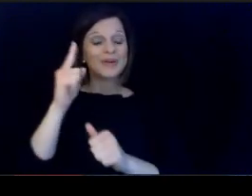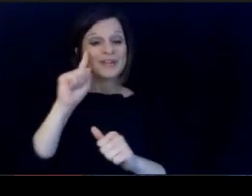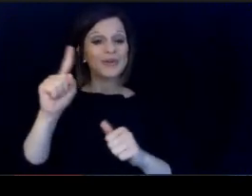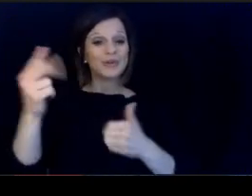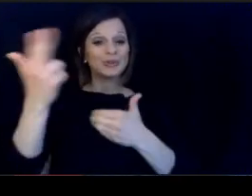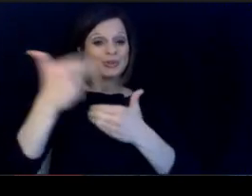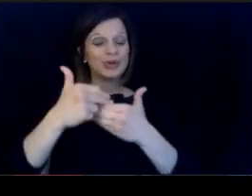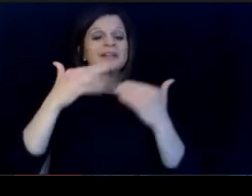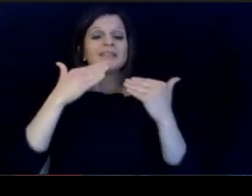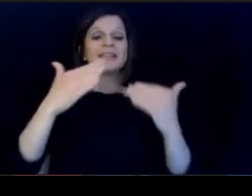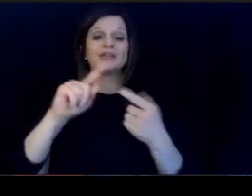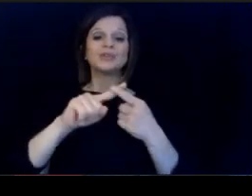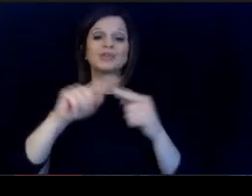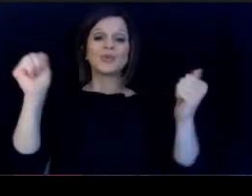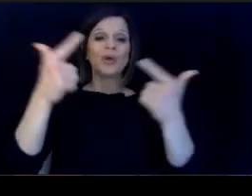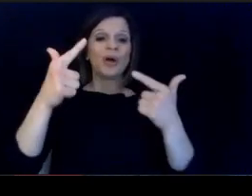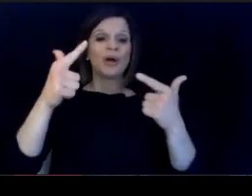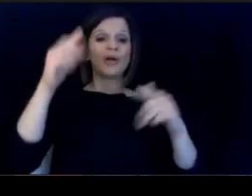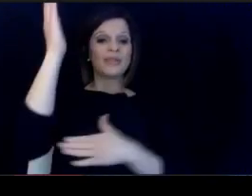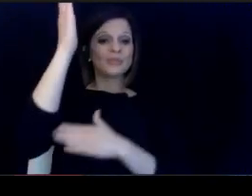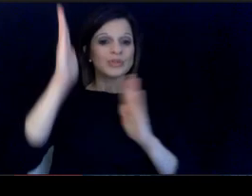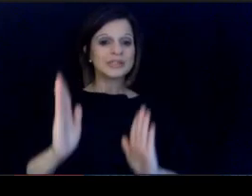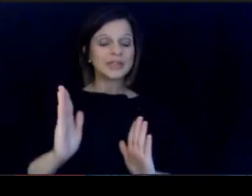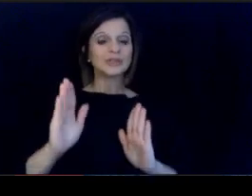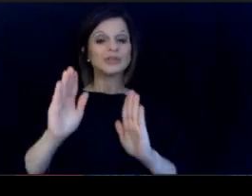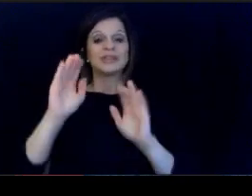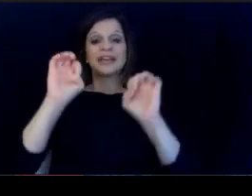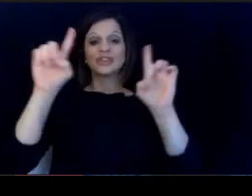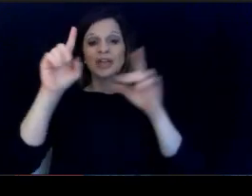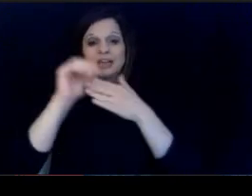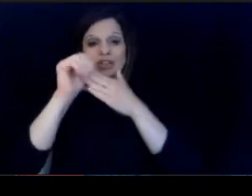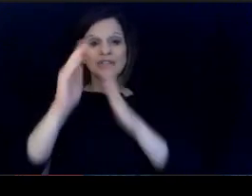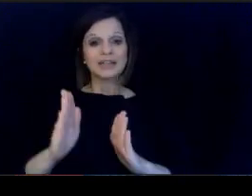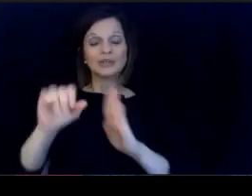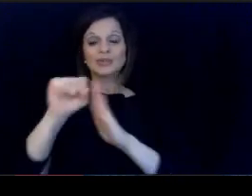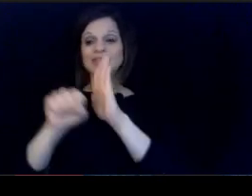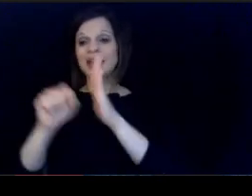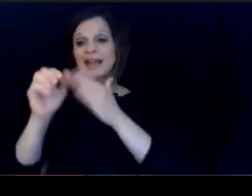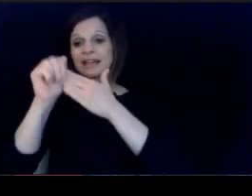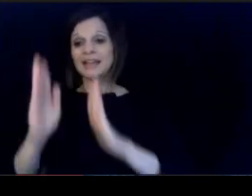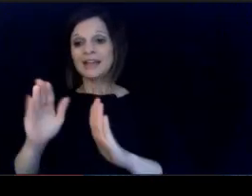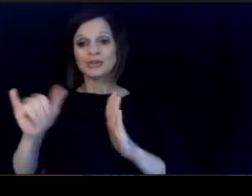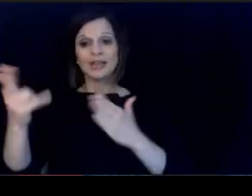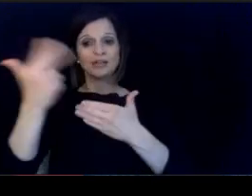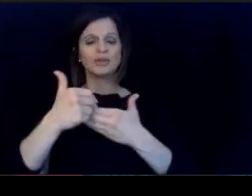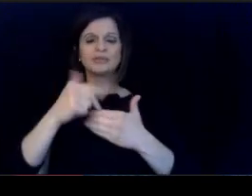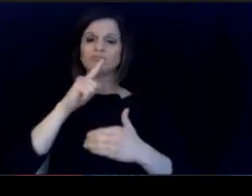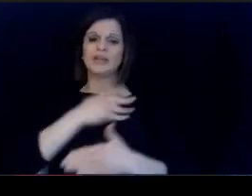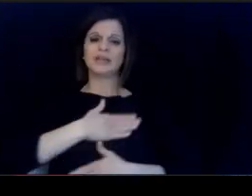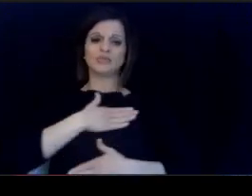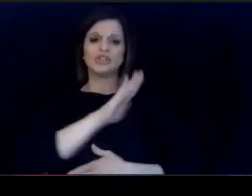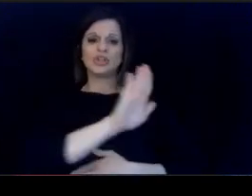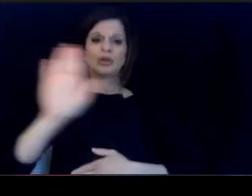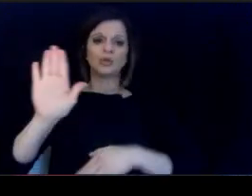for taking part in this things to all the presenters education. leaders and state leaders who were with us. We're grateful for your time and.